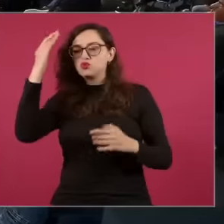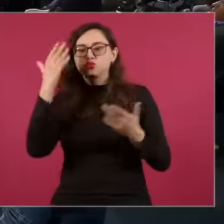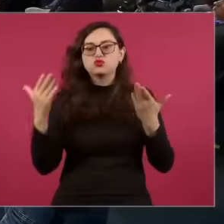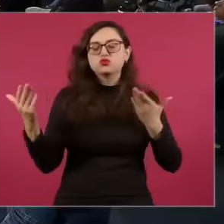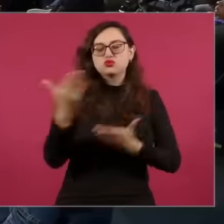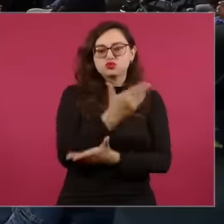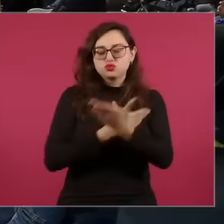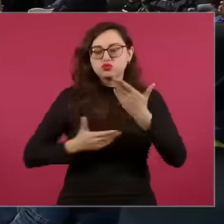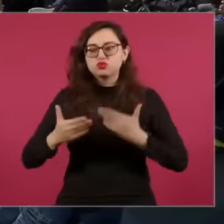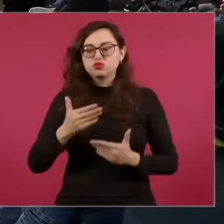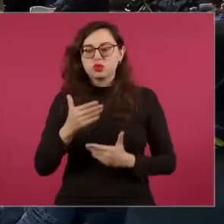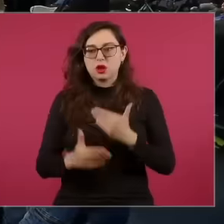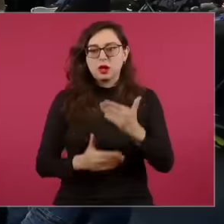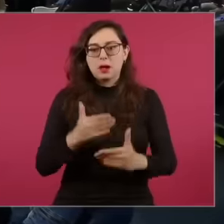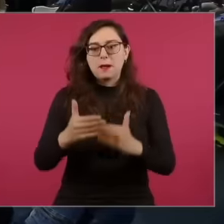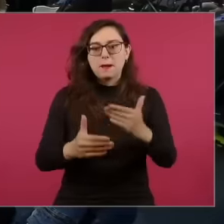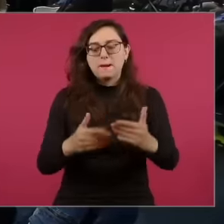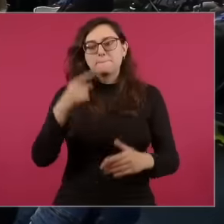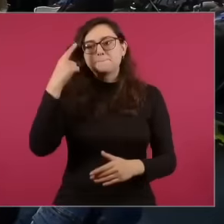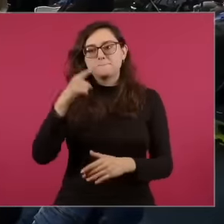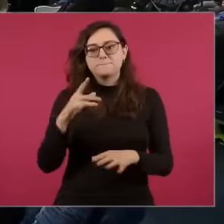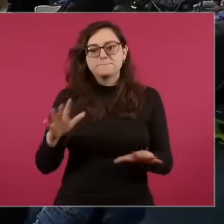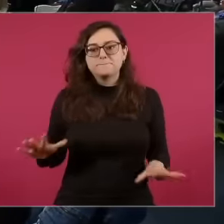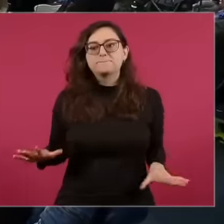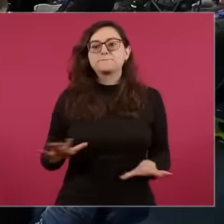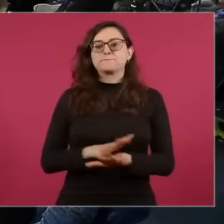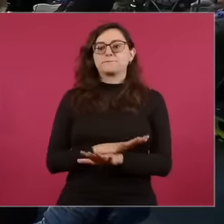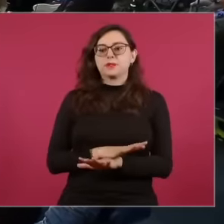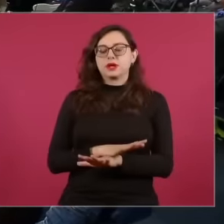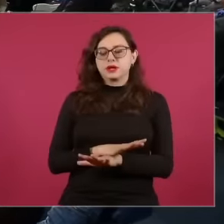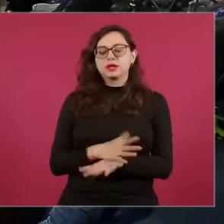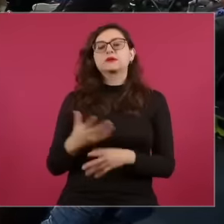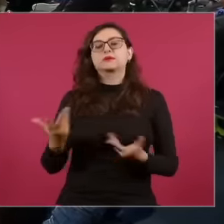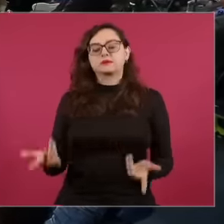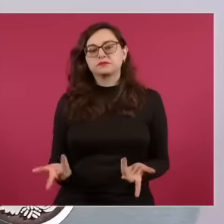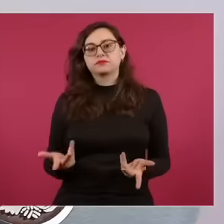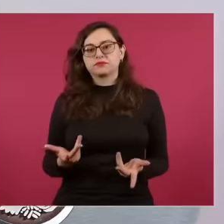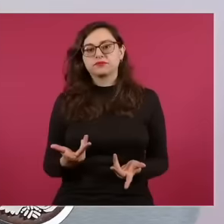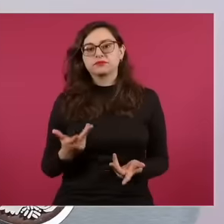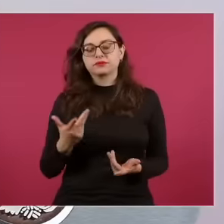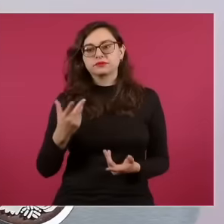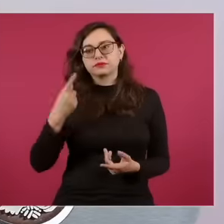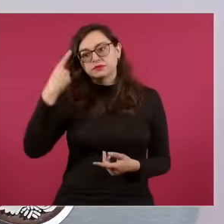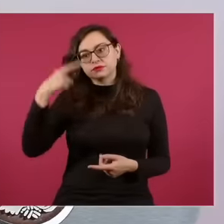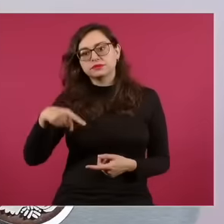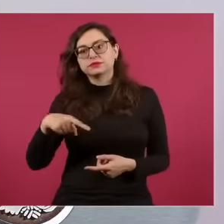in this process of change and communication transformation to be able to face what